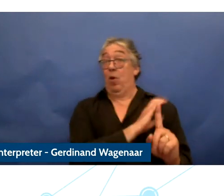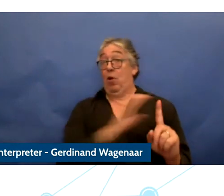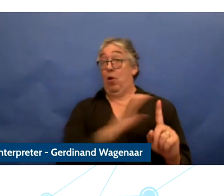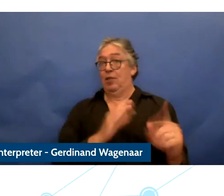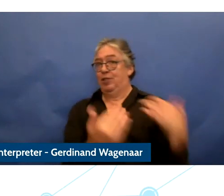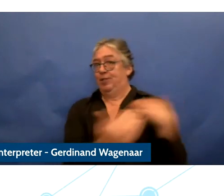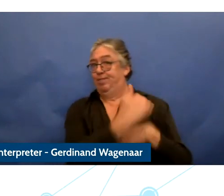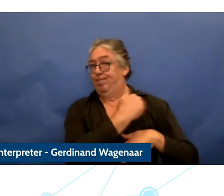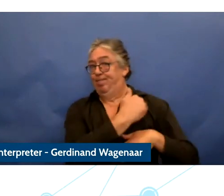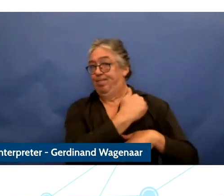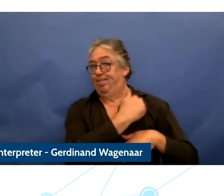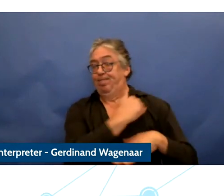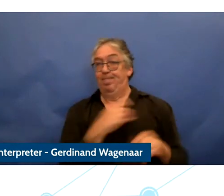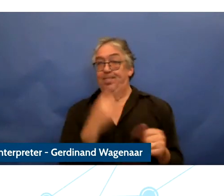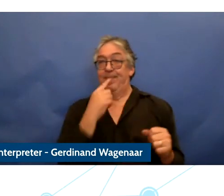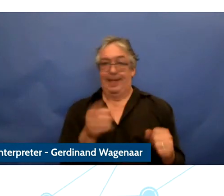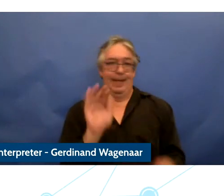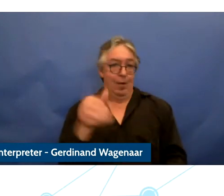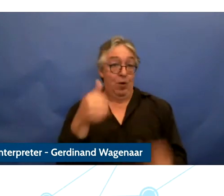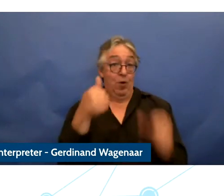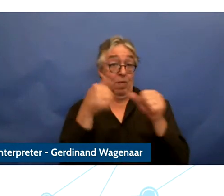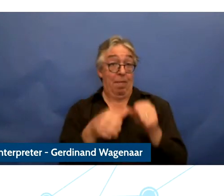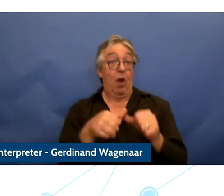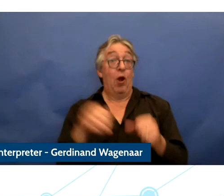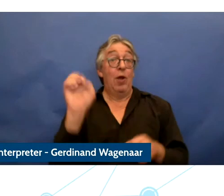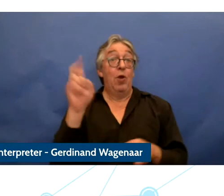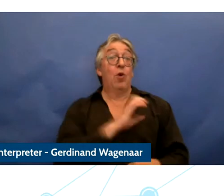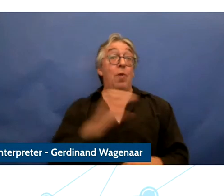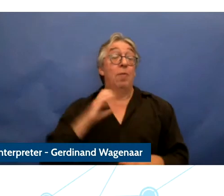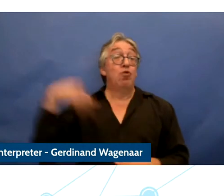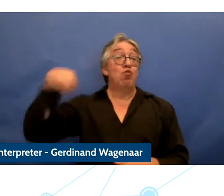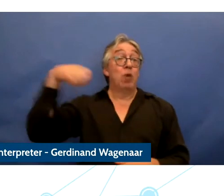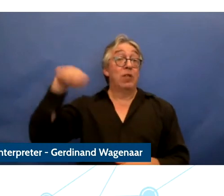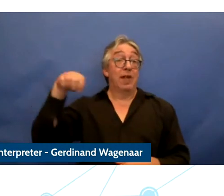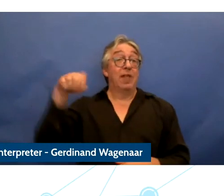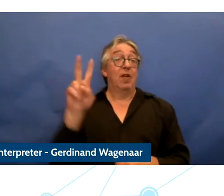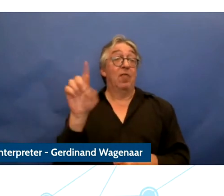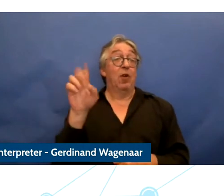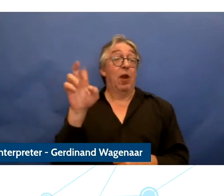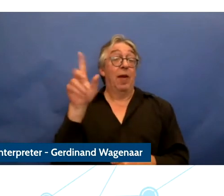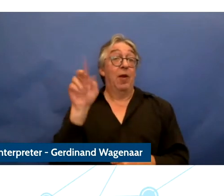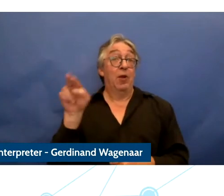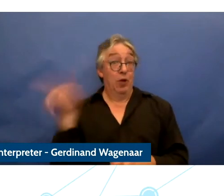Commissioner says when she proposed to make next year 2022, the year of